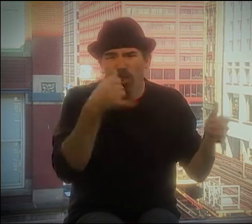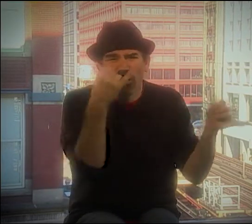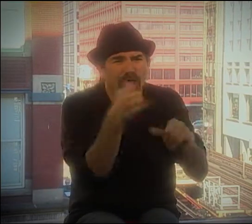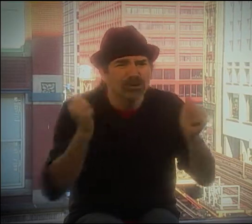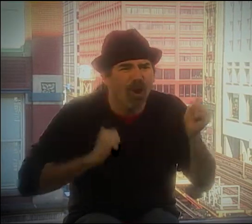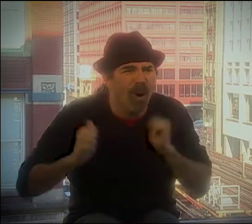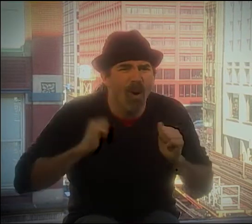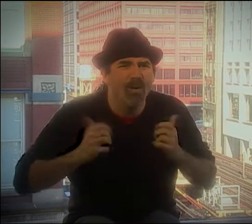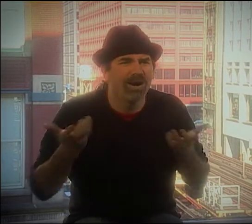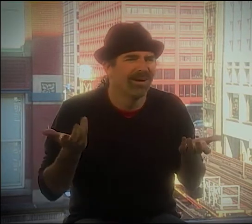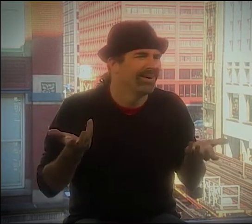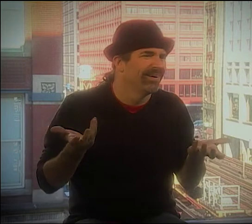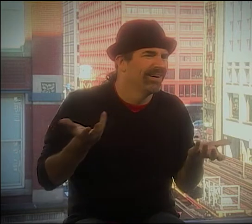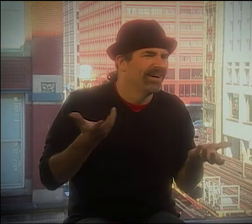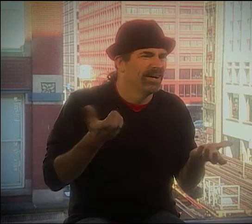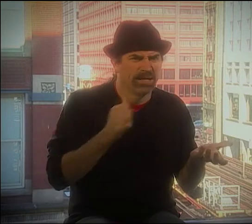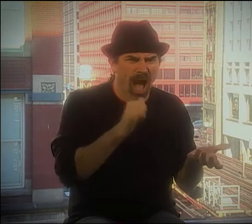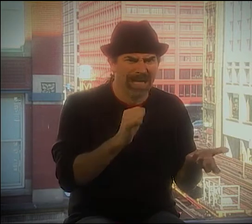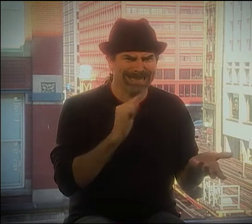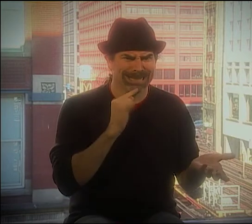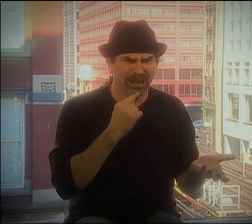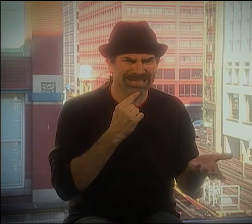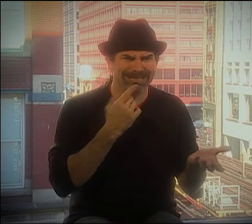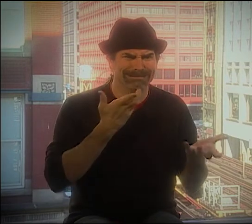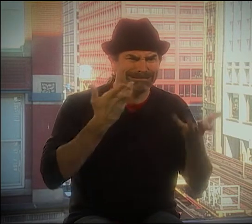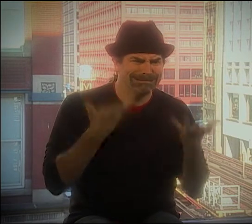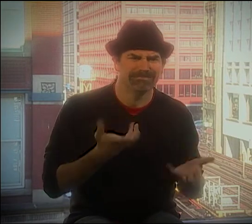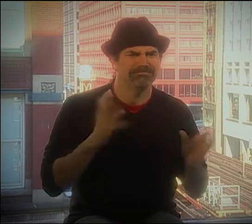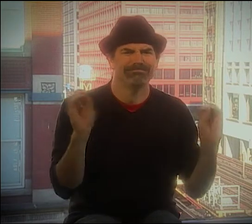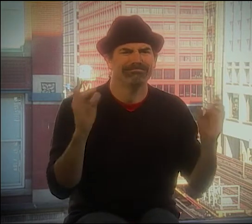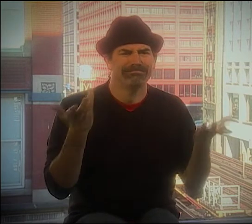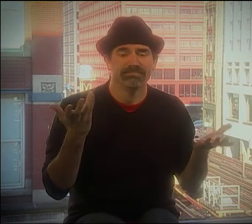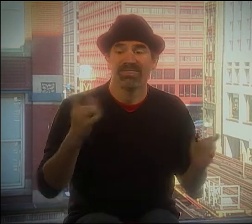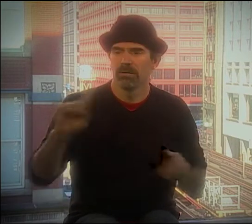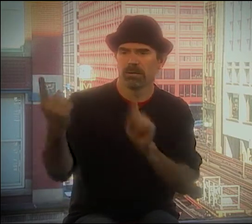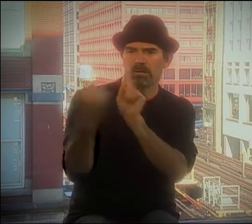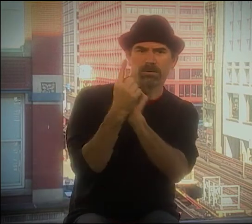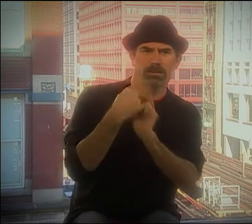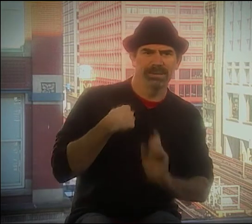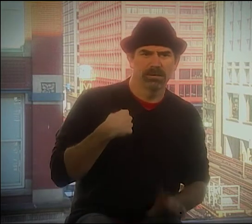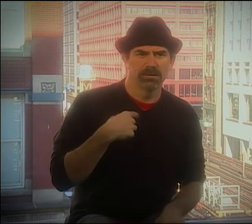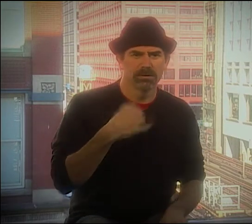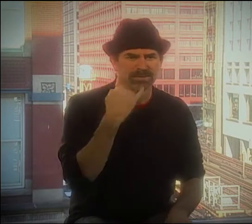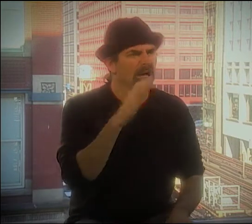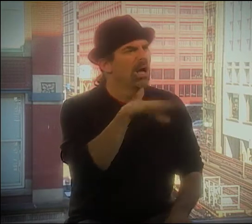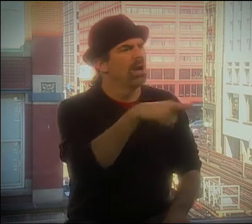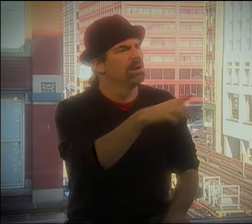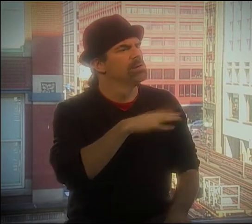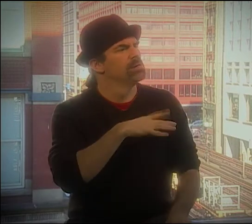YOU KNOW, THEY WERE JUST SILLY SHOWS AT THAT TIME. THERE WASN'T ANYTHING REAL SERIOUS HAPPENING. IT WAS JUST FOR FUN.